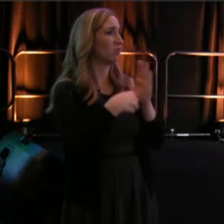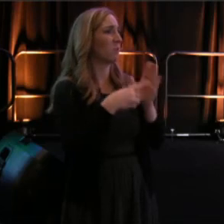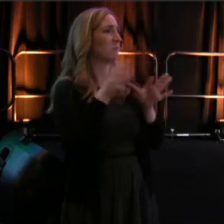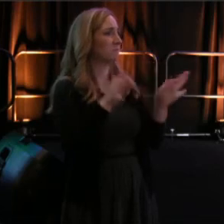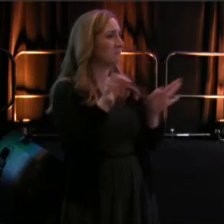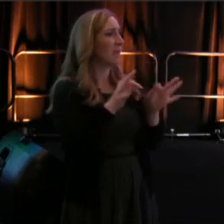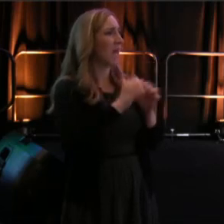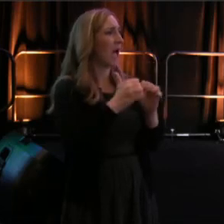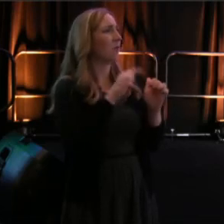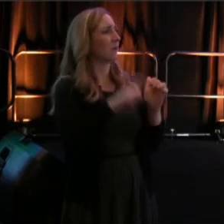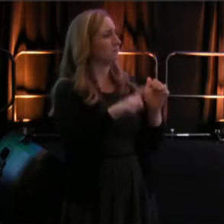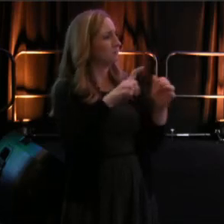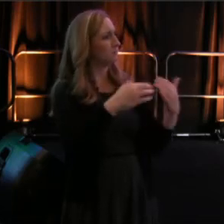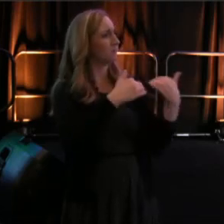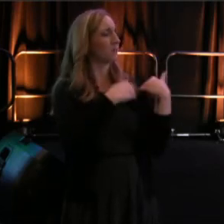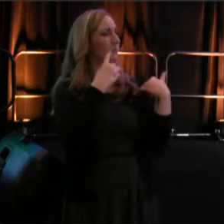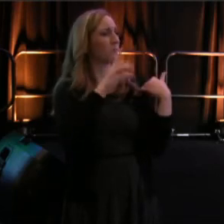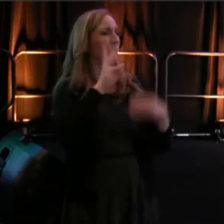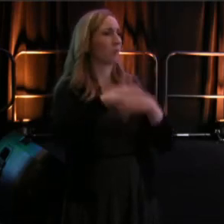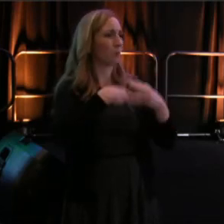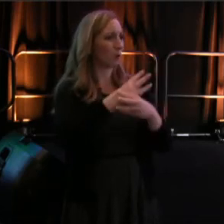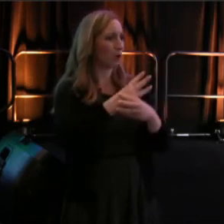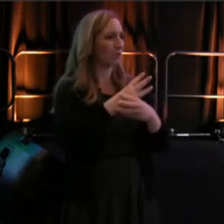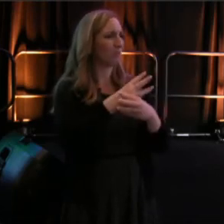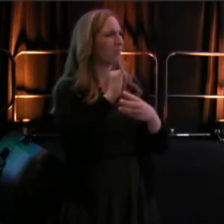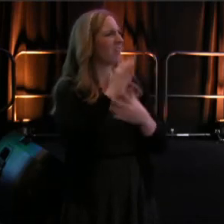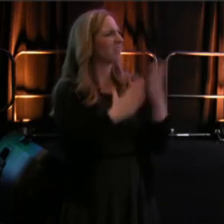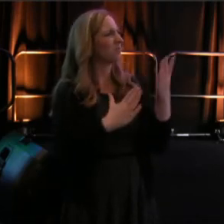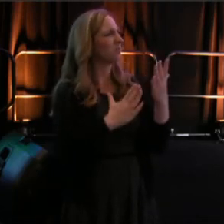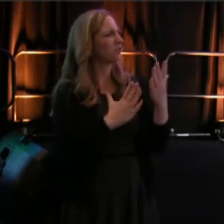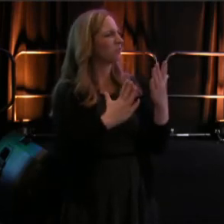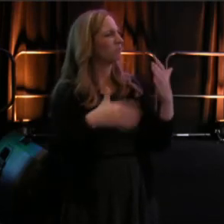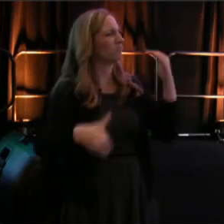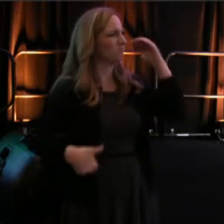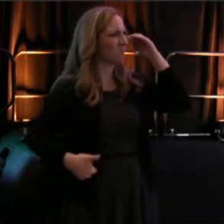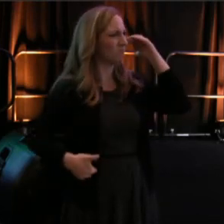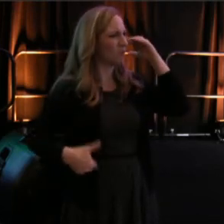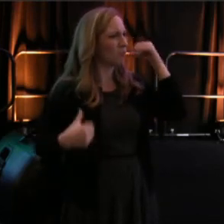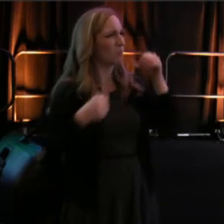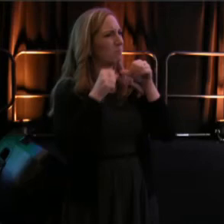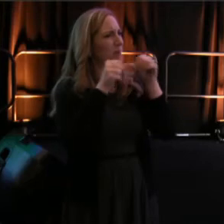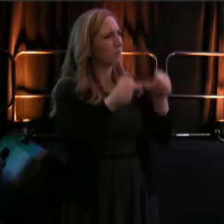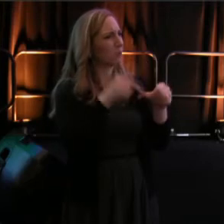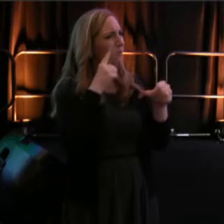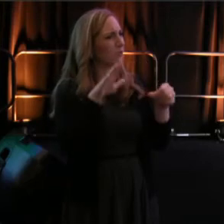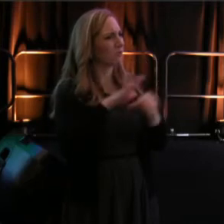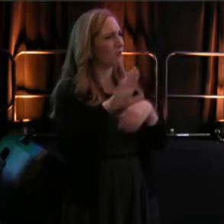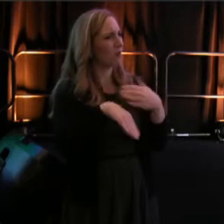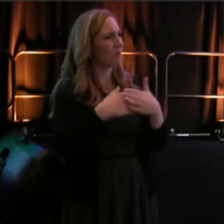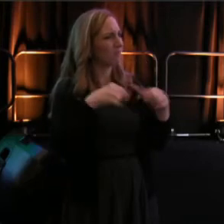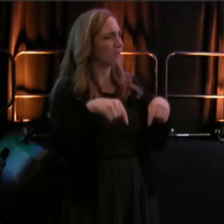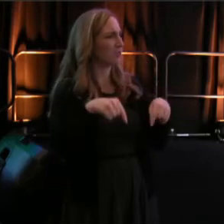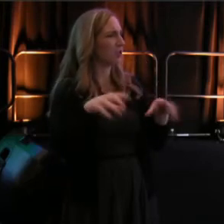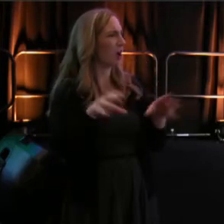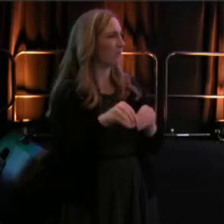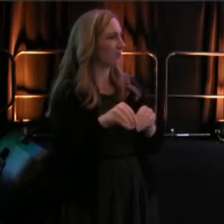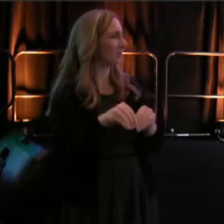It's a great thing to take forward as we go through this conference. And we're going to have a great opportunity right this minute,